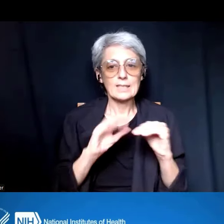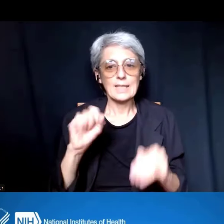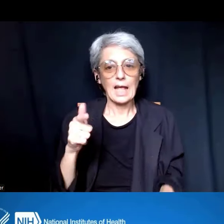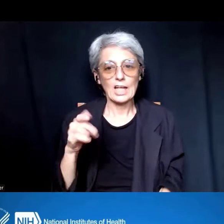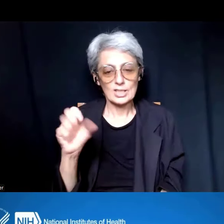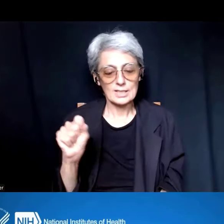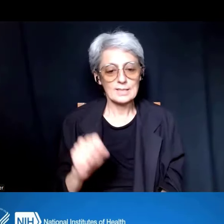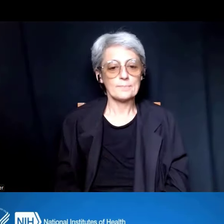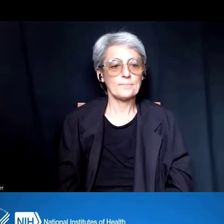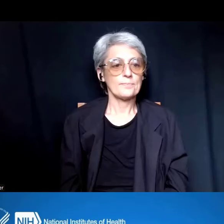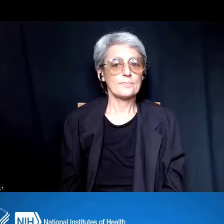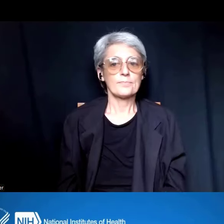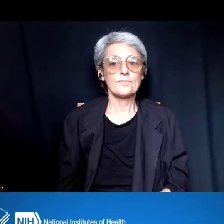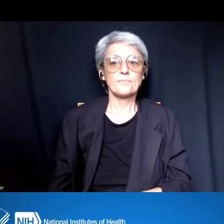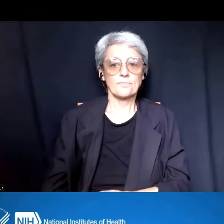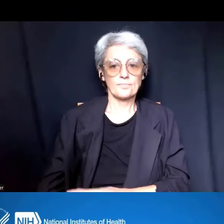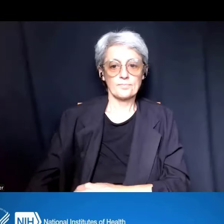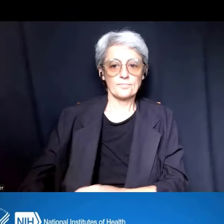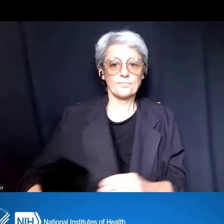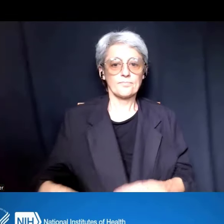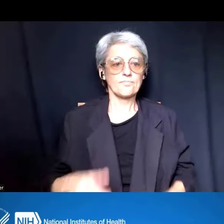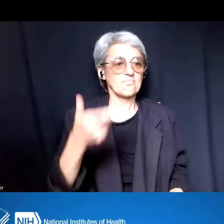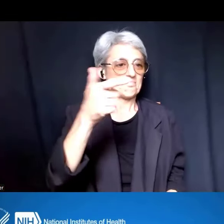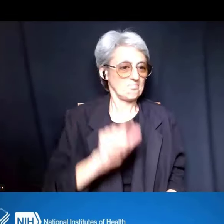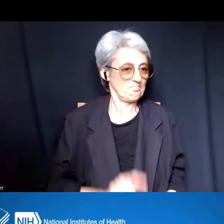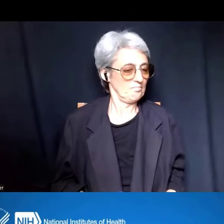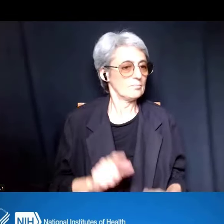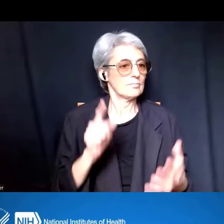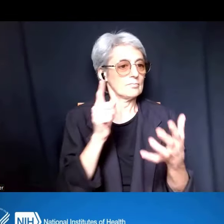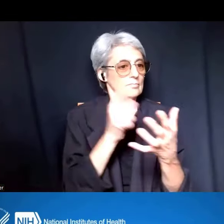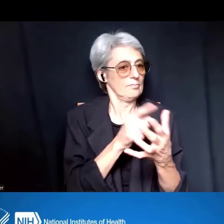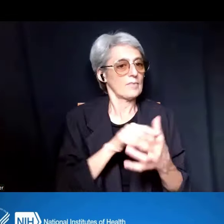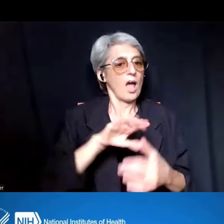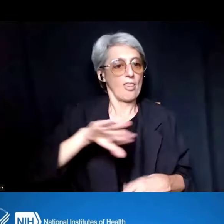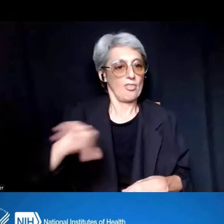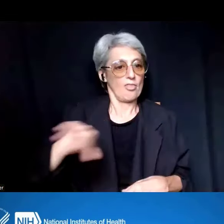So, I'll go through those one by one. This is, on the right is an example of the current